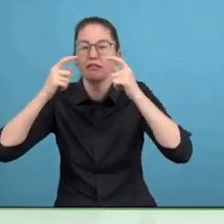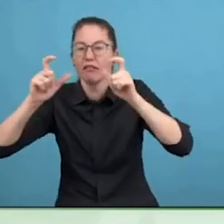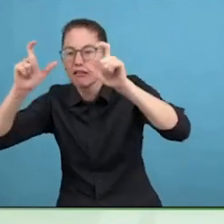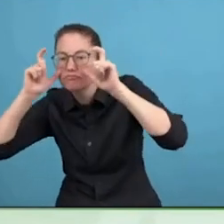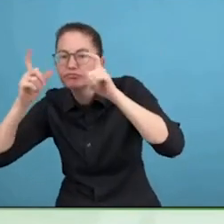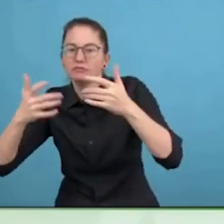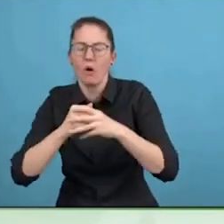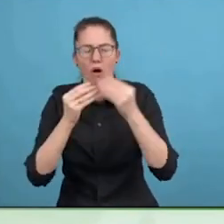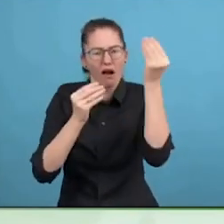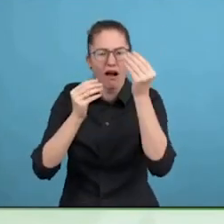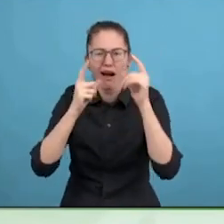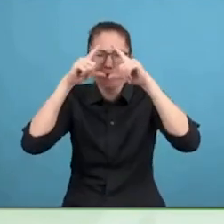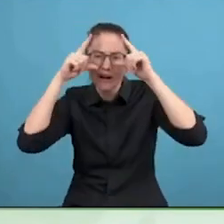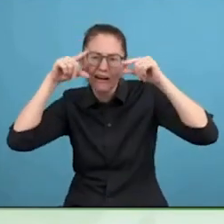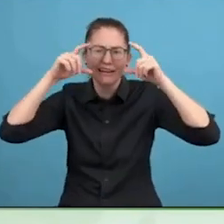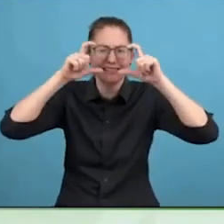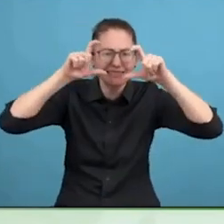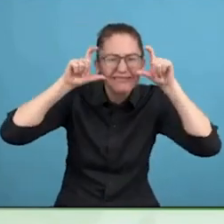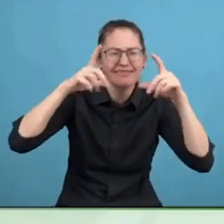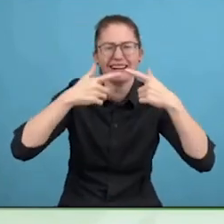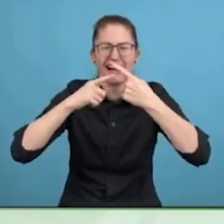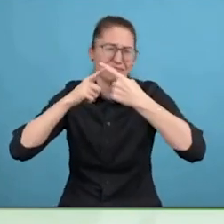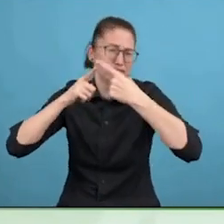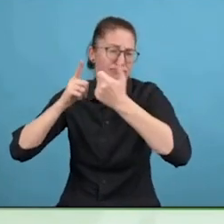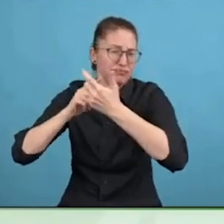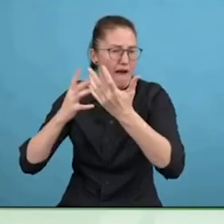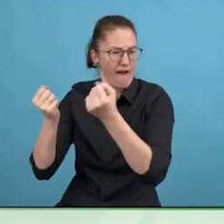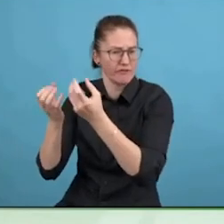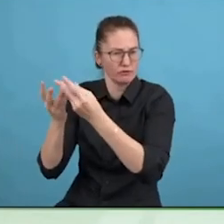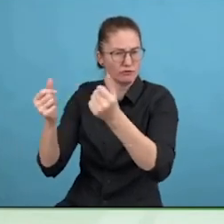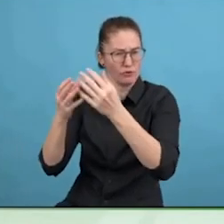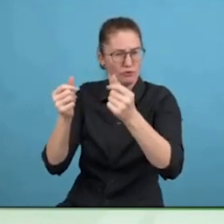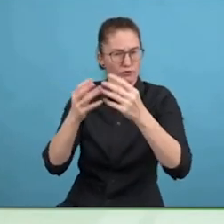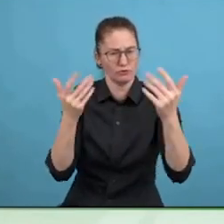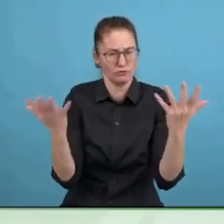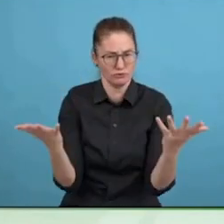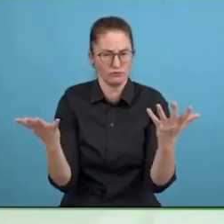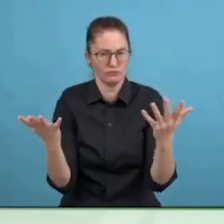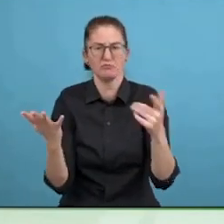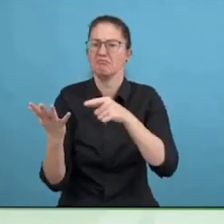And when you include the Valuable 500 we put that out Caroline Casey a good